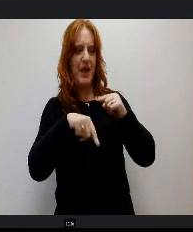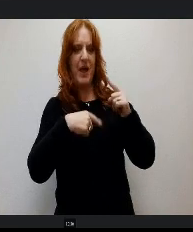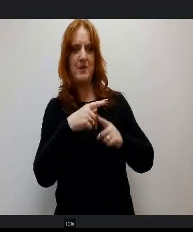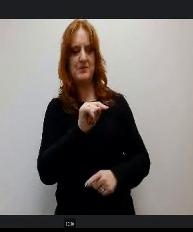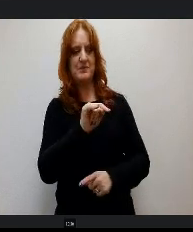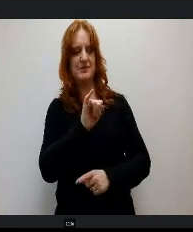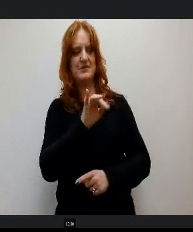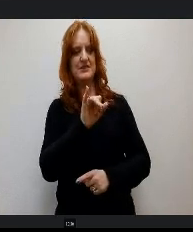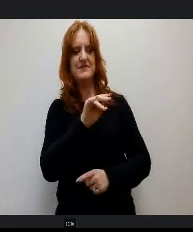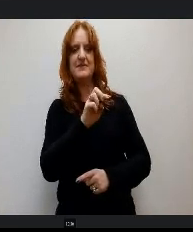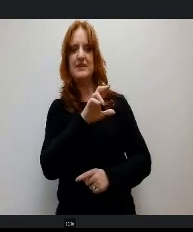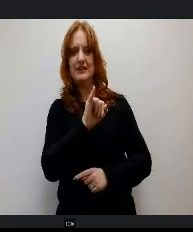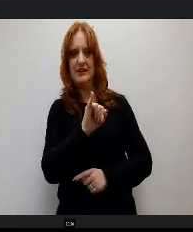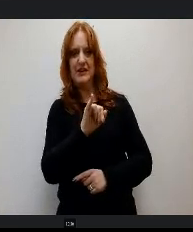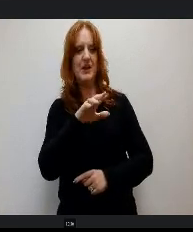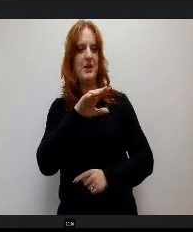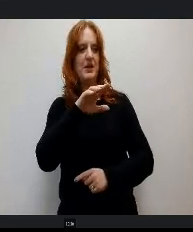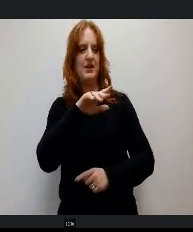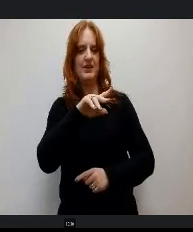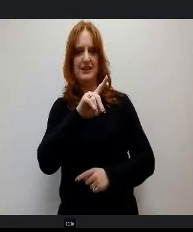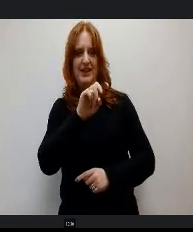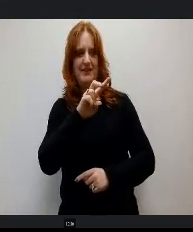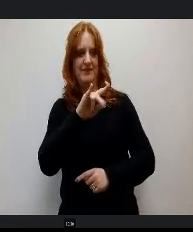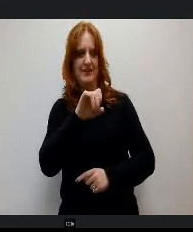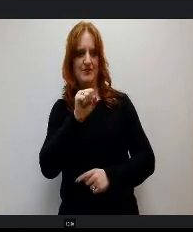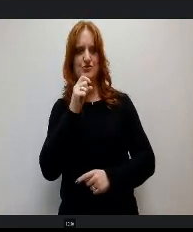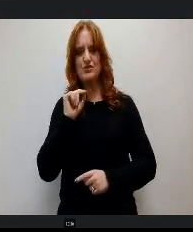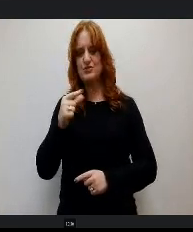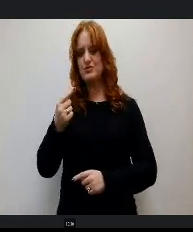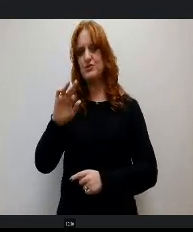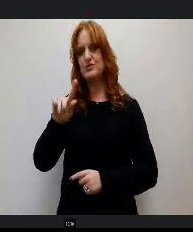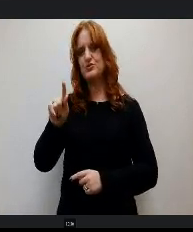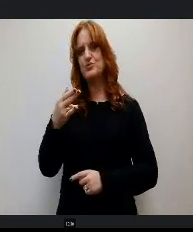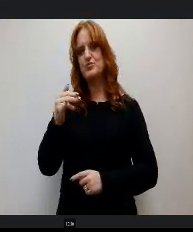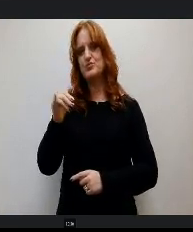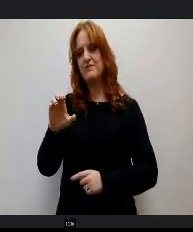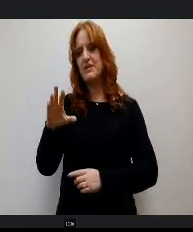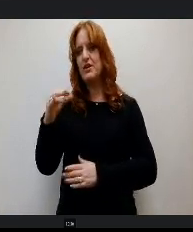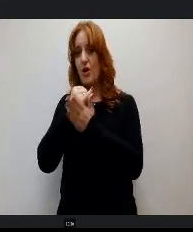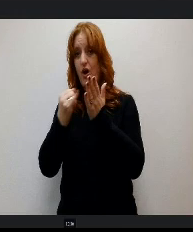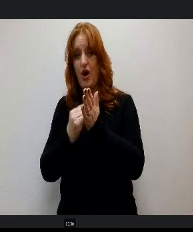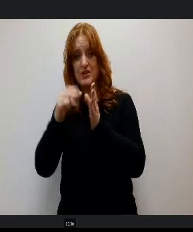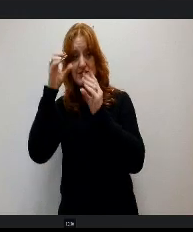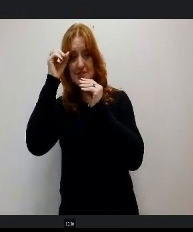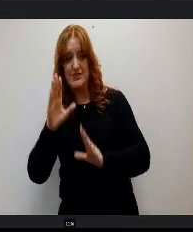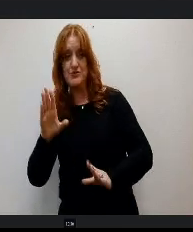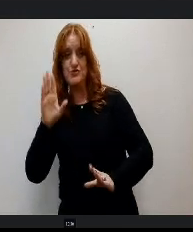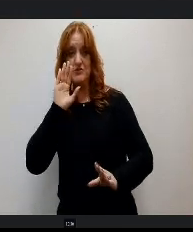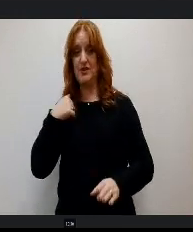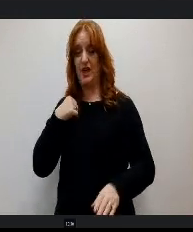She's a graphic arts teacher she received a letter of f congressional recognition for the outstanding